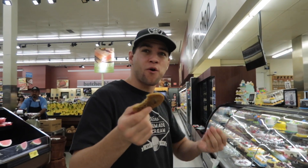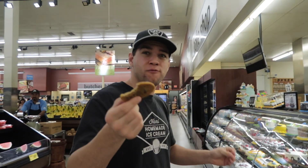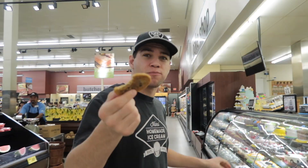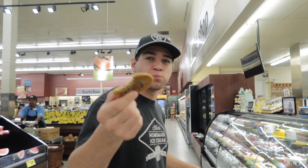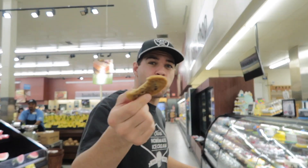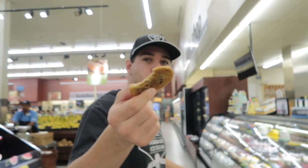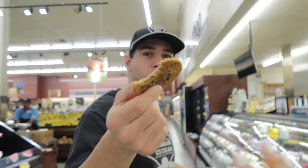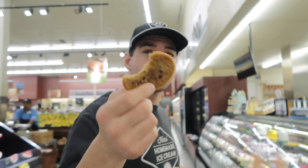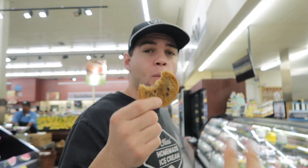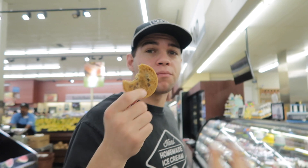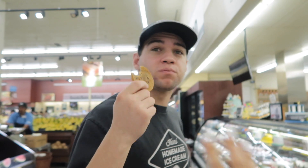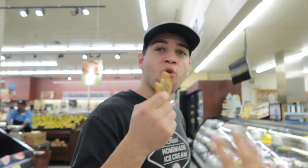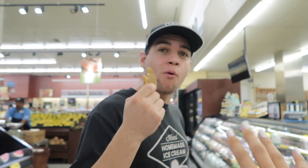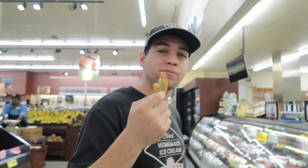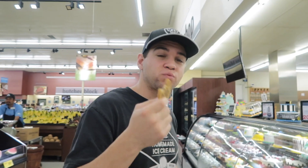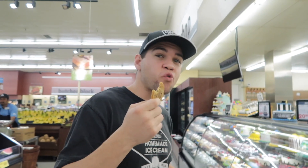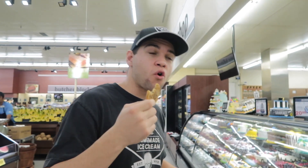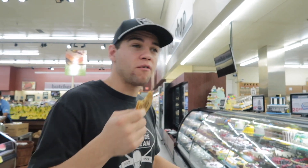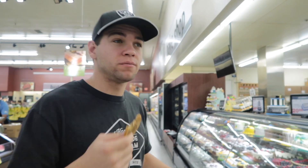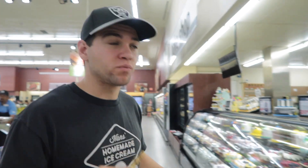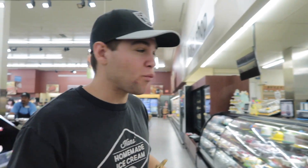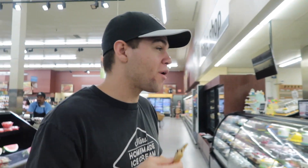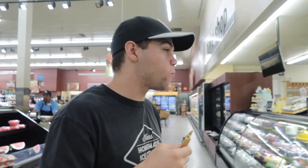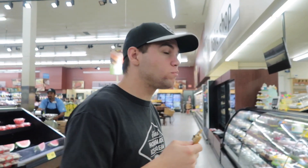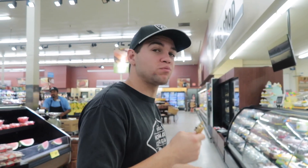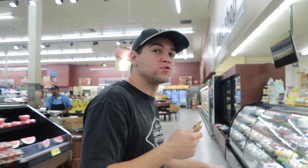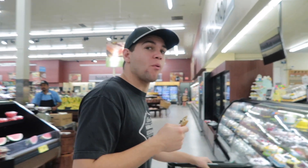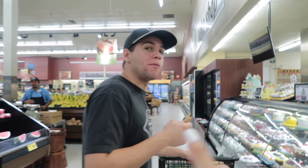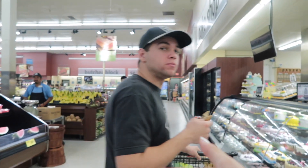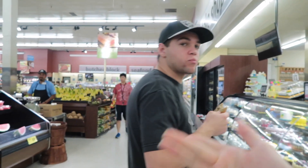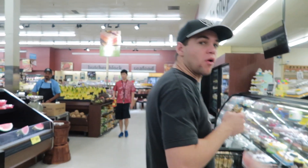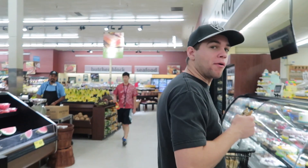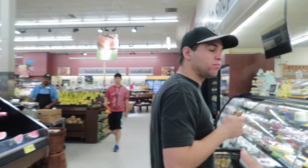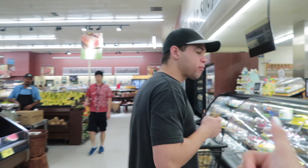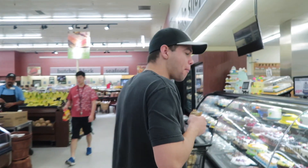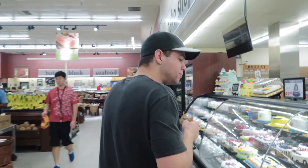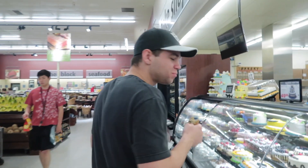It's soft! E: I don't really.. No I'm okay E: I don't feel so good